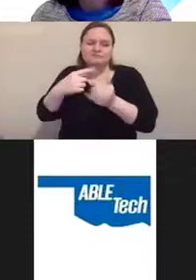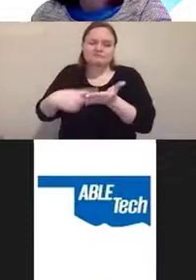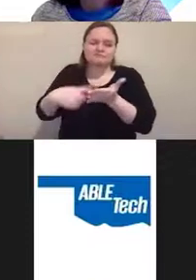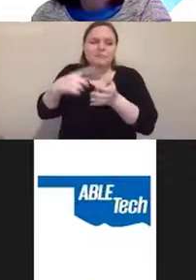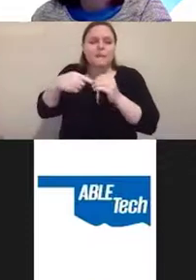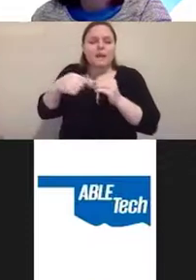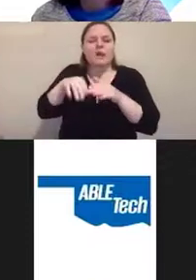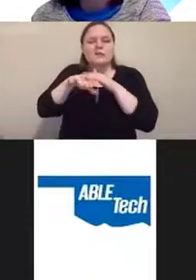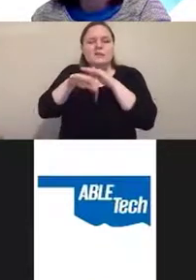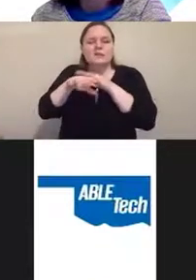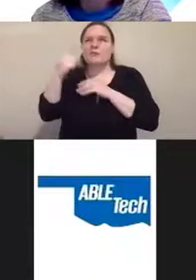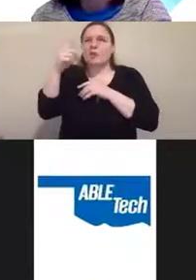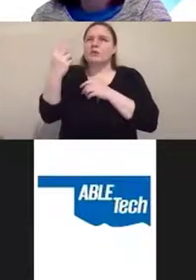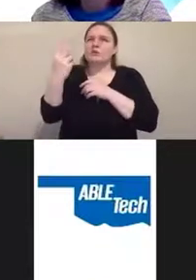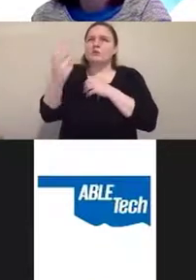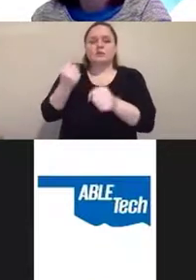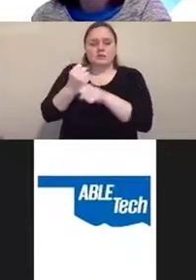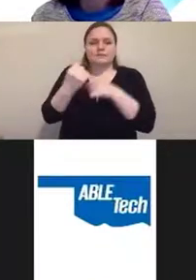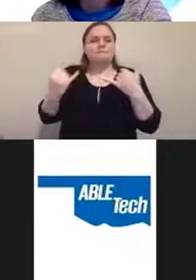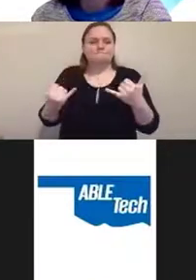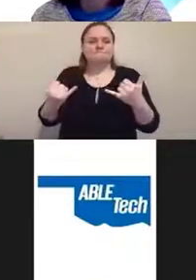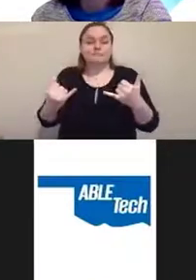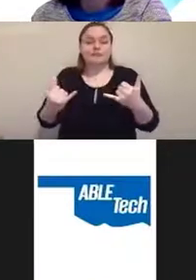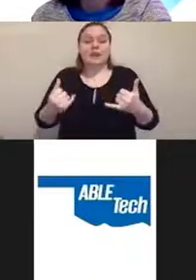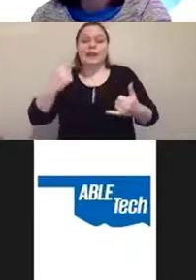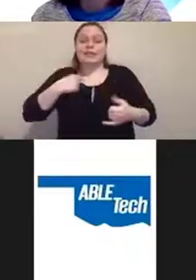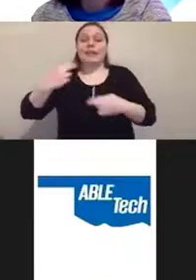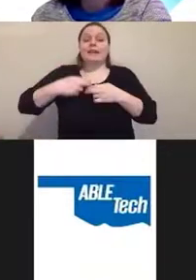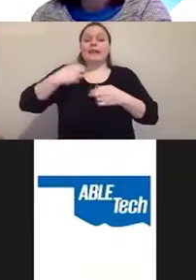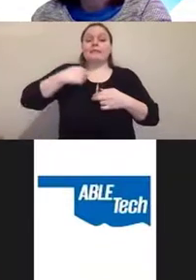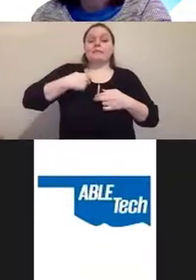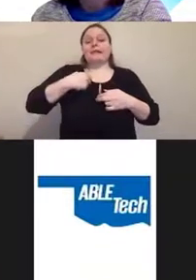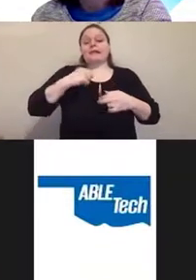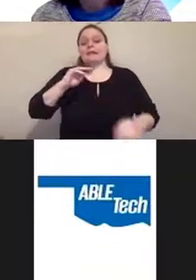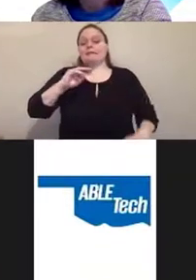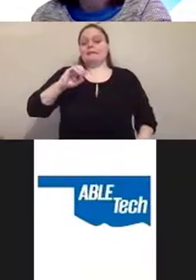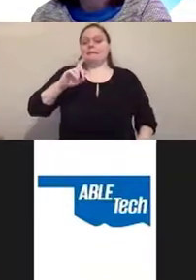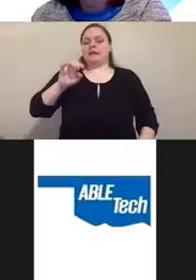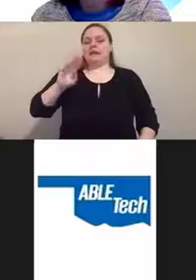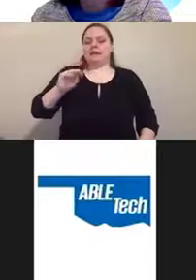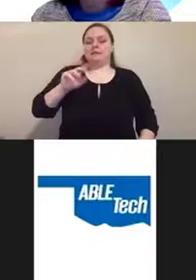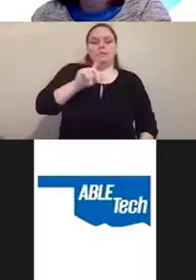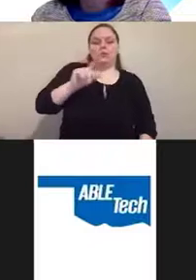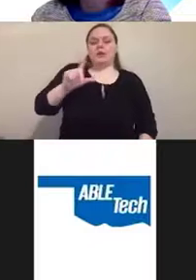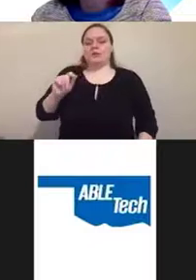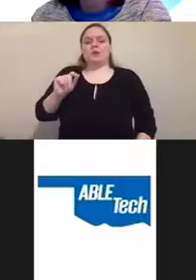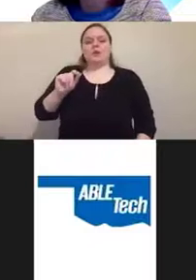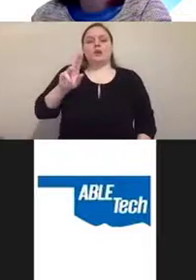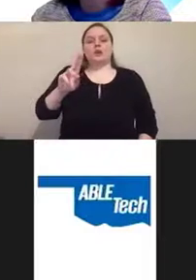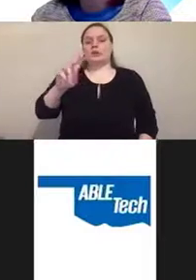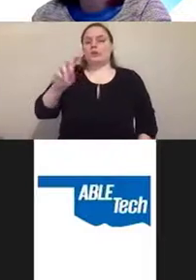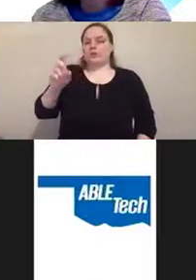about two years now and I was named the Medium 2020 UX Collective Author of the Year,